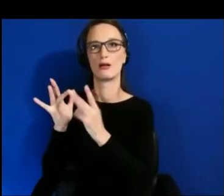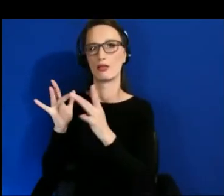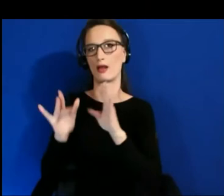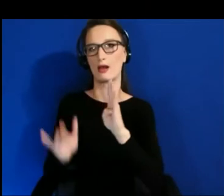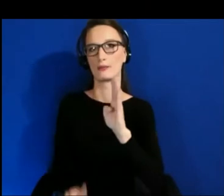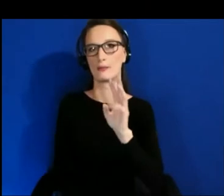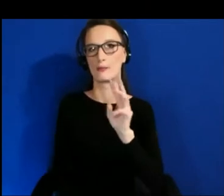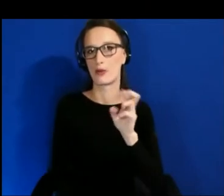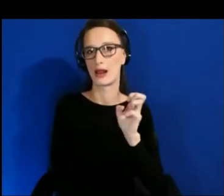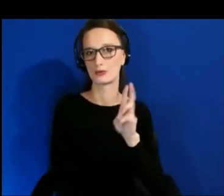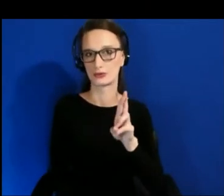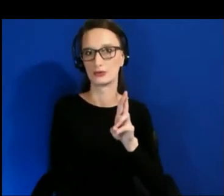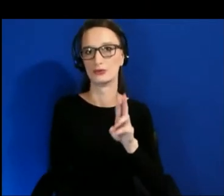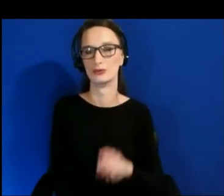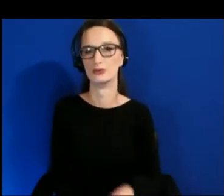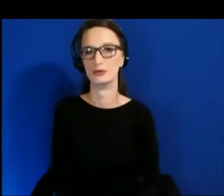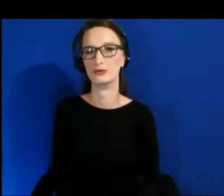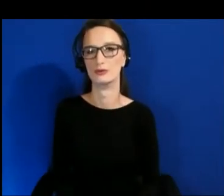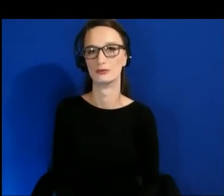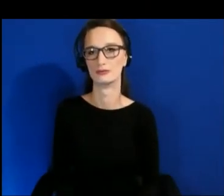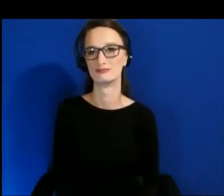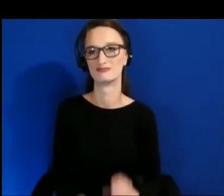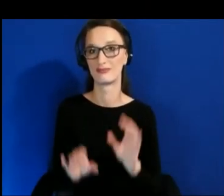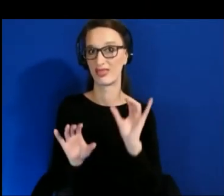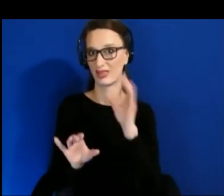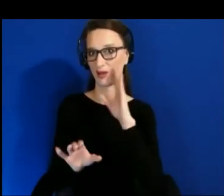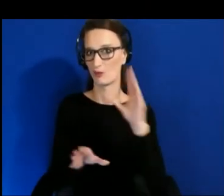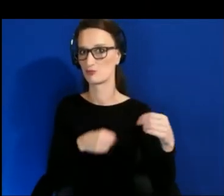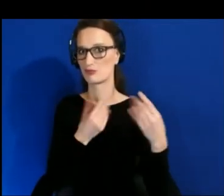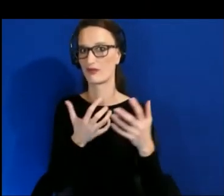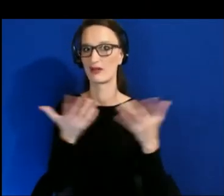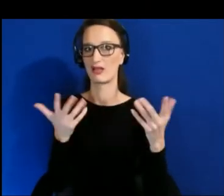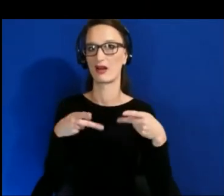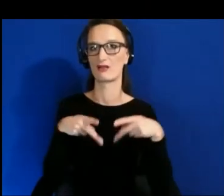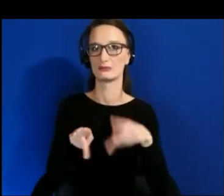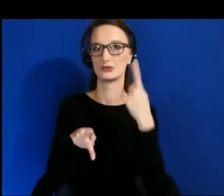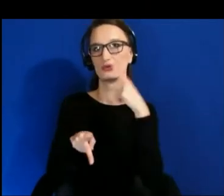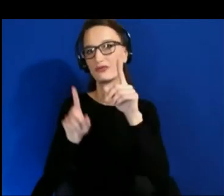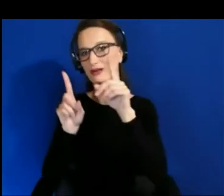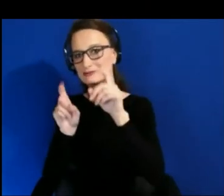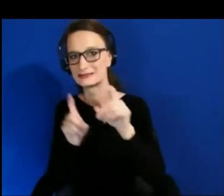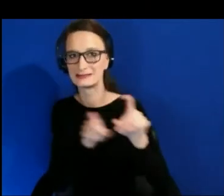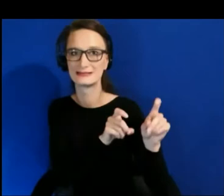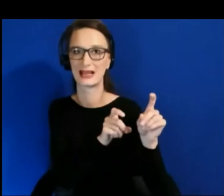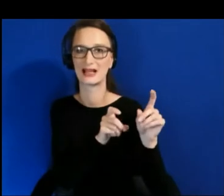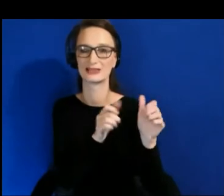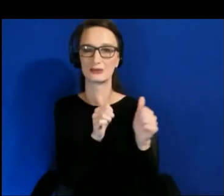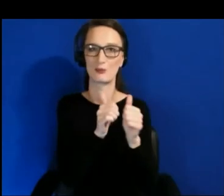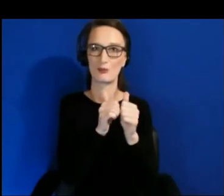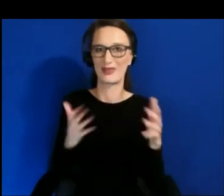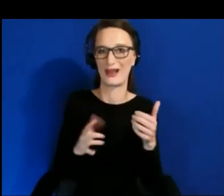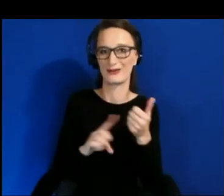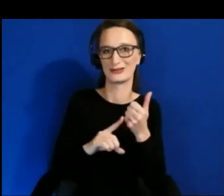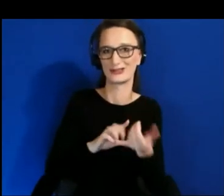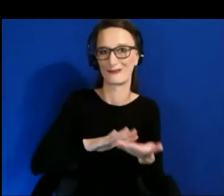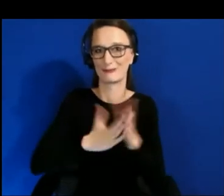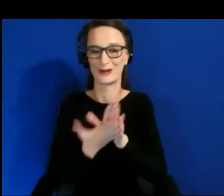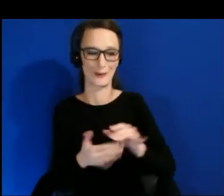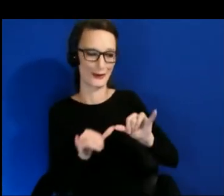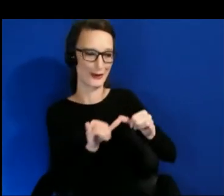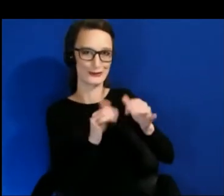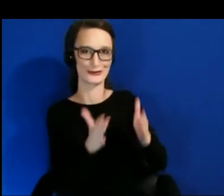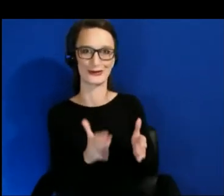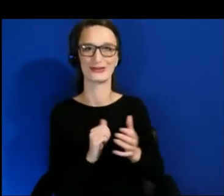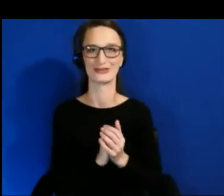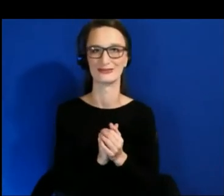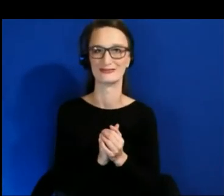That gives you a lot of opportunity to test in place without being an engineer. It lets you craft things really quickly and fast.